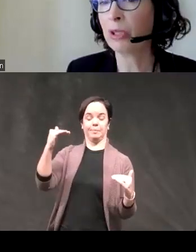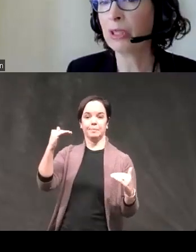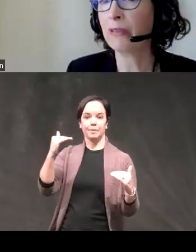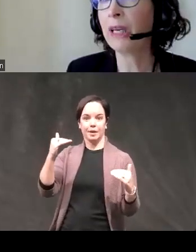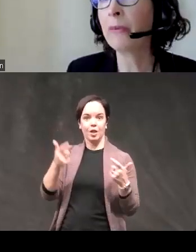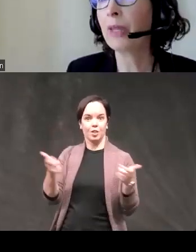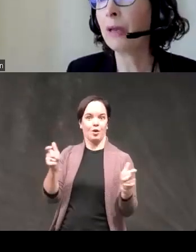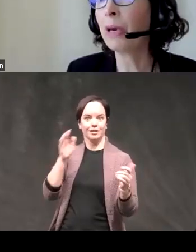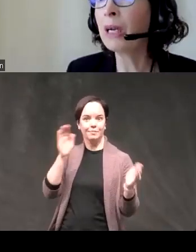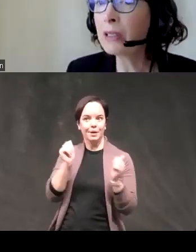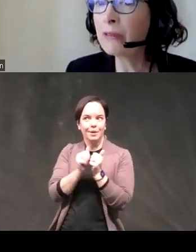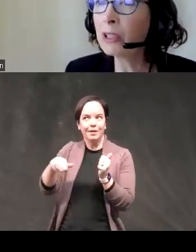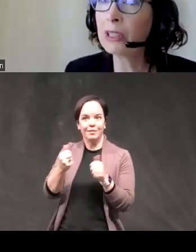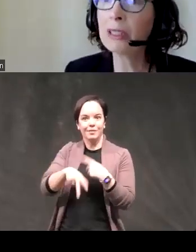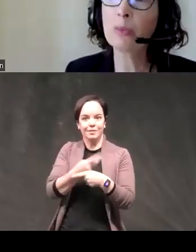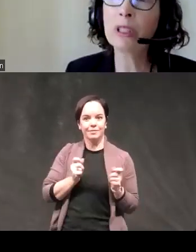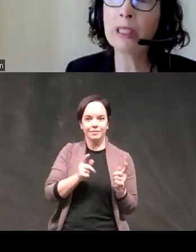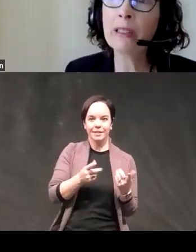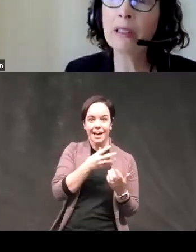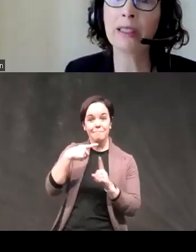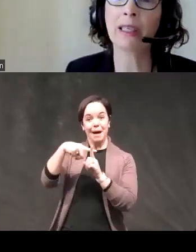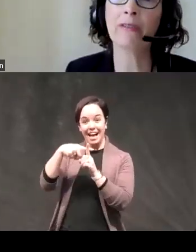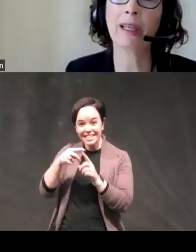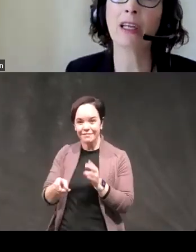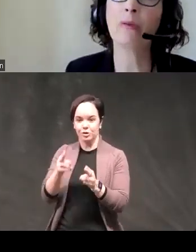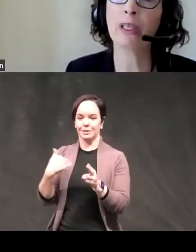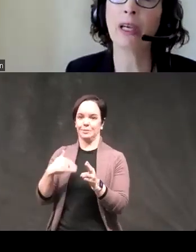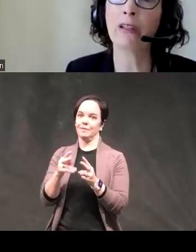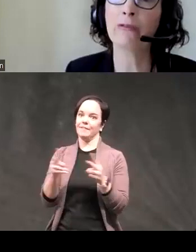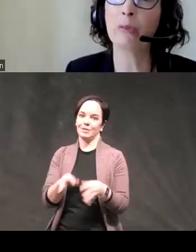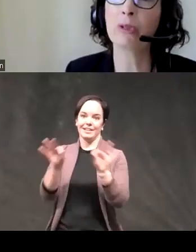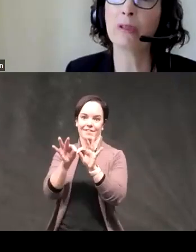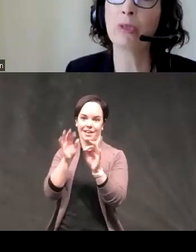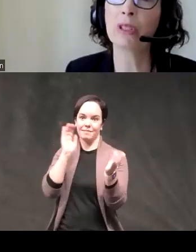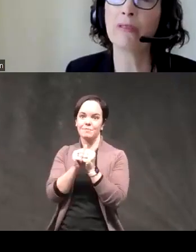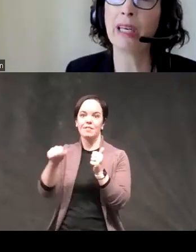impulsivity and positive urgency was particularly significant compared to other forms of impulsivity